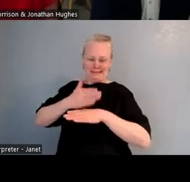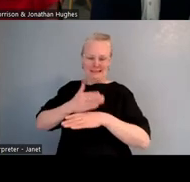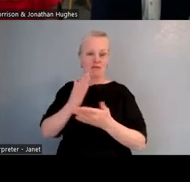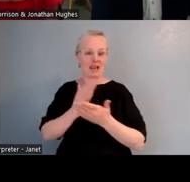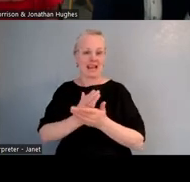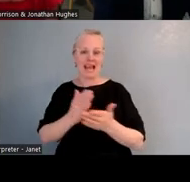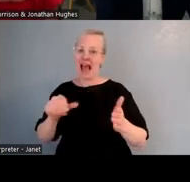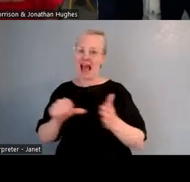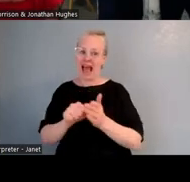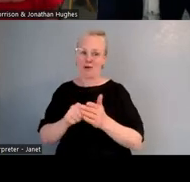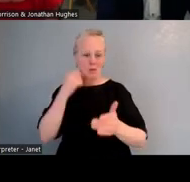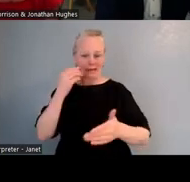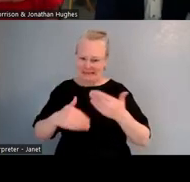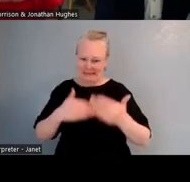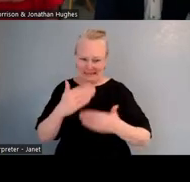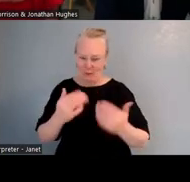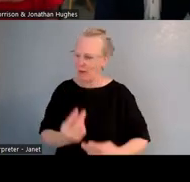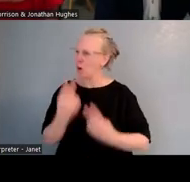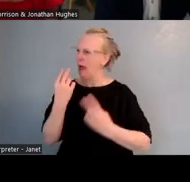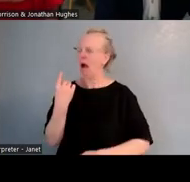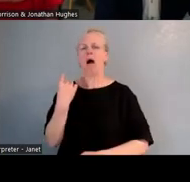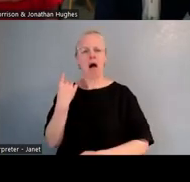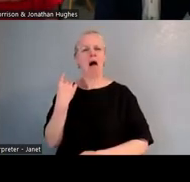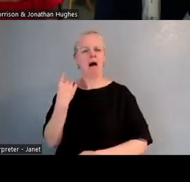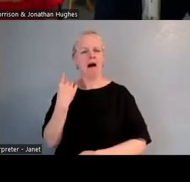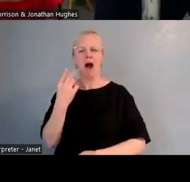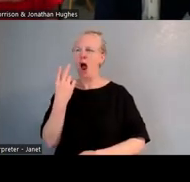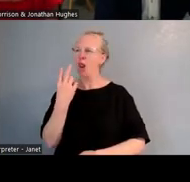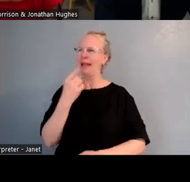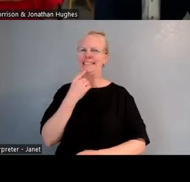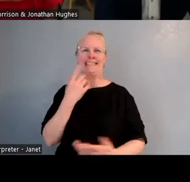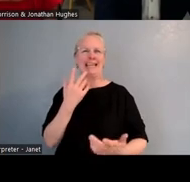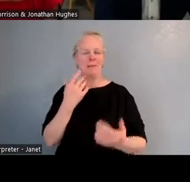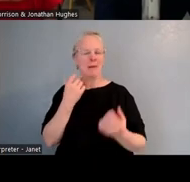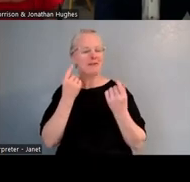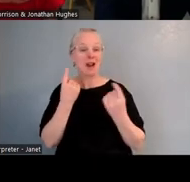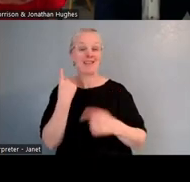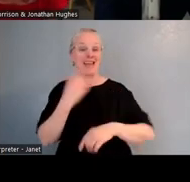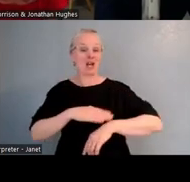But I'm very proud of the fact that it's responsive to the community, not just me,